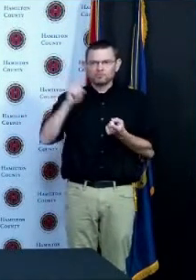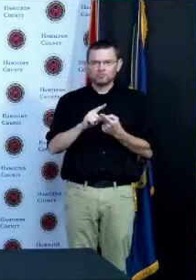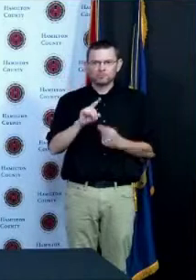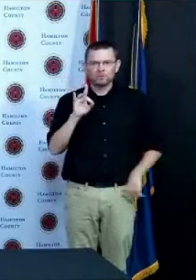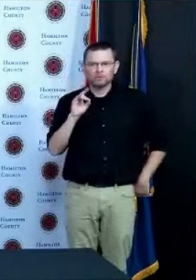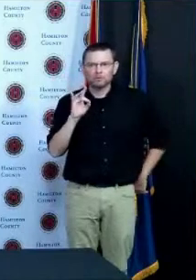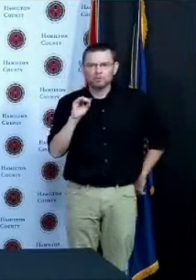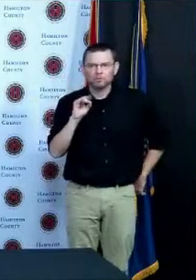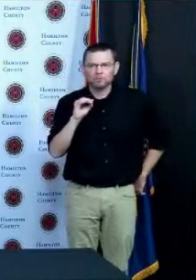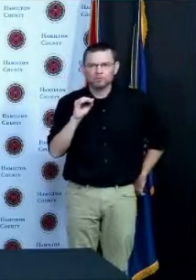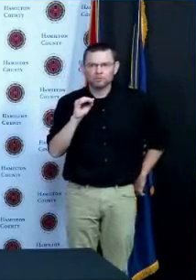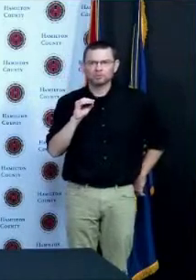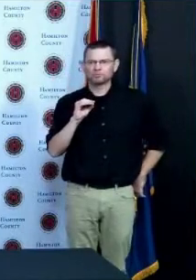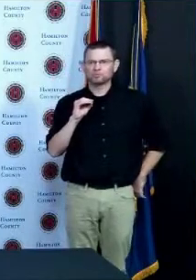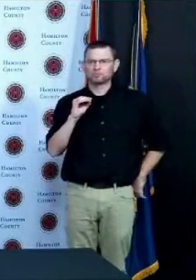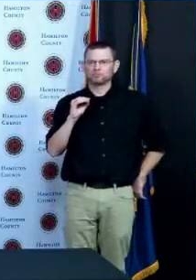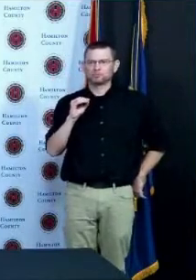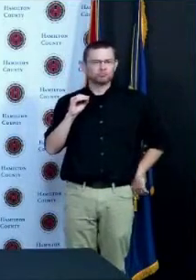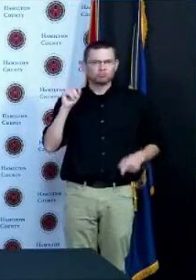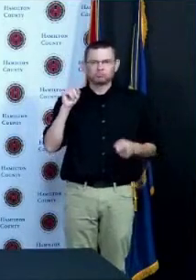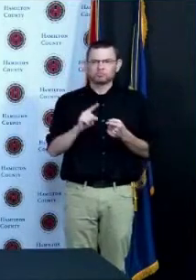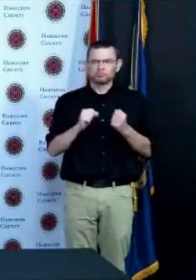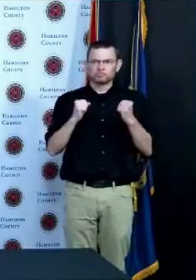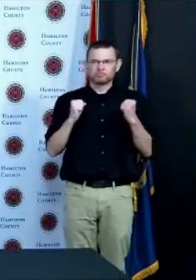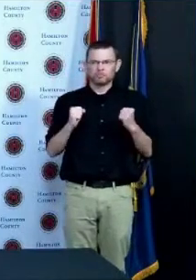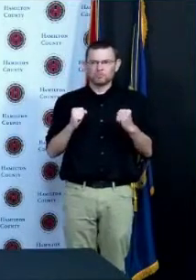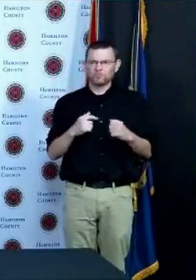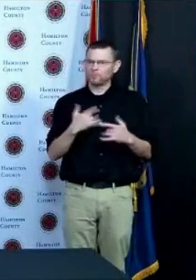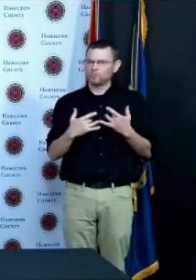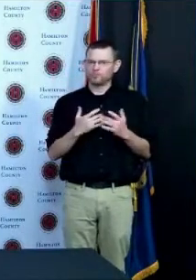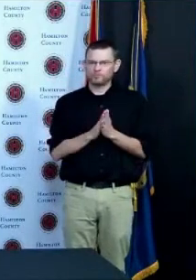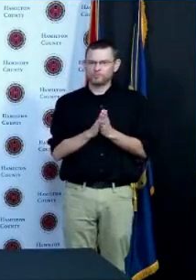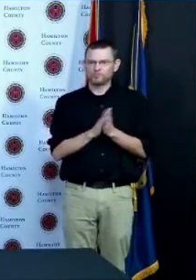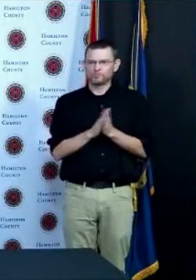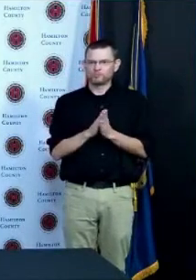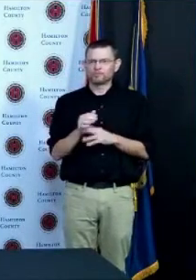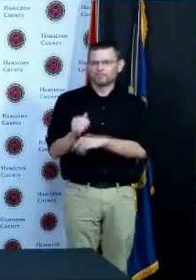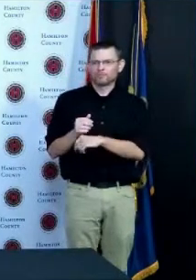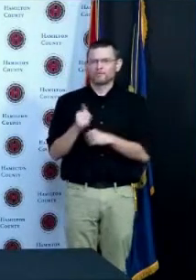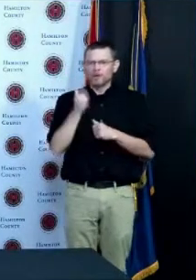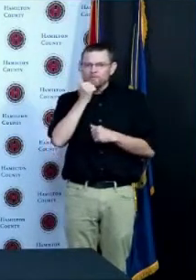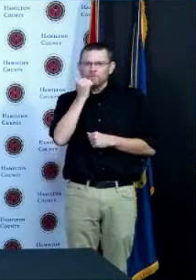continue to see some decreasing in our average cases as you've heard me say many times this